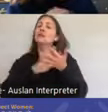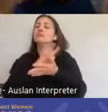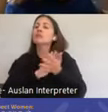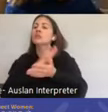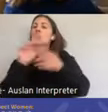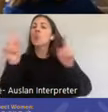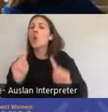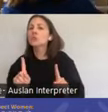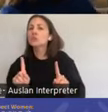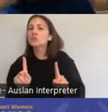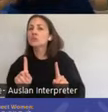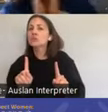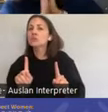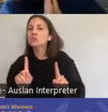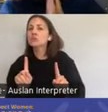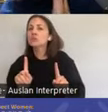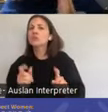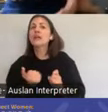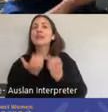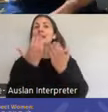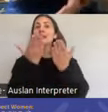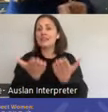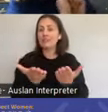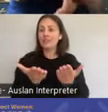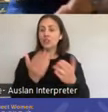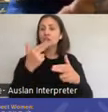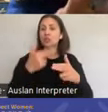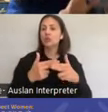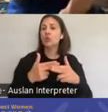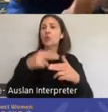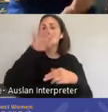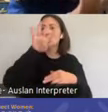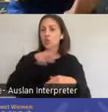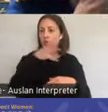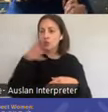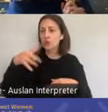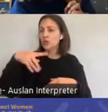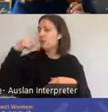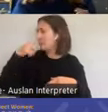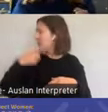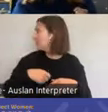a panel of experts and said Go figure out, put them into 2 binary areas.